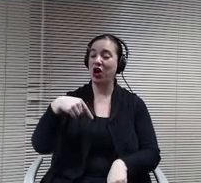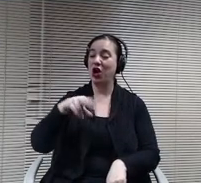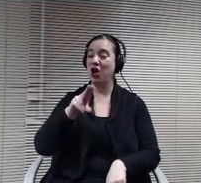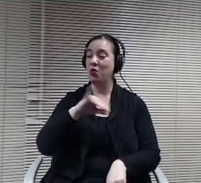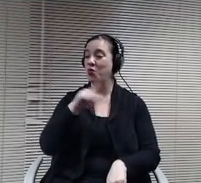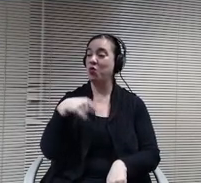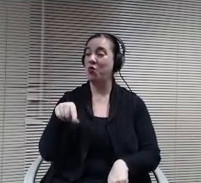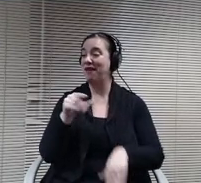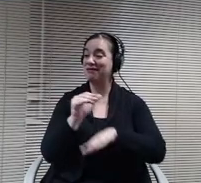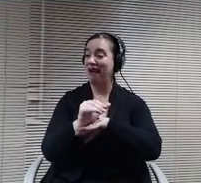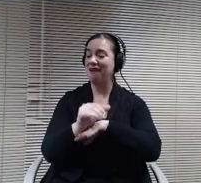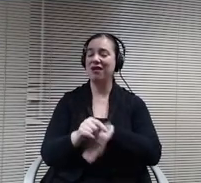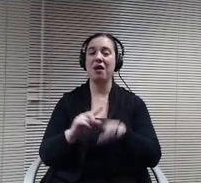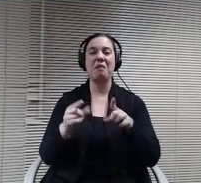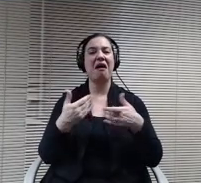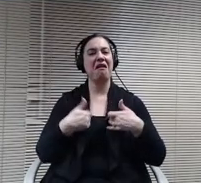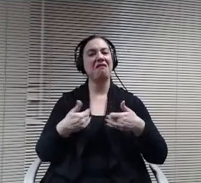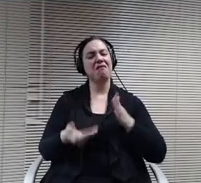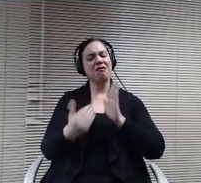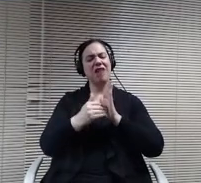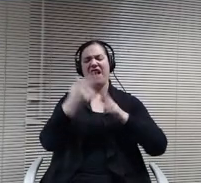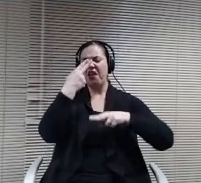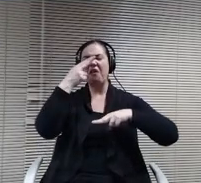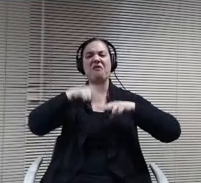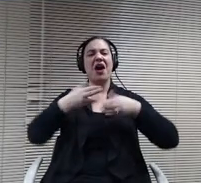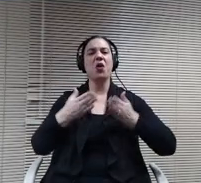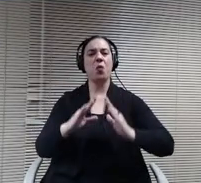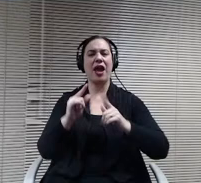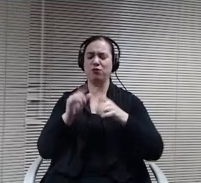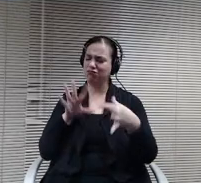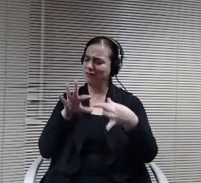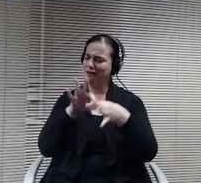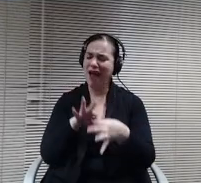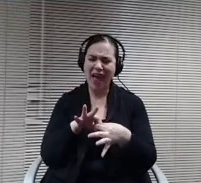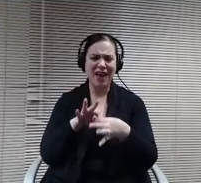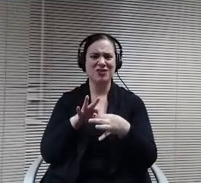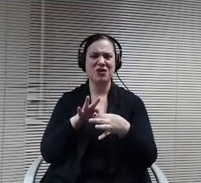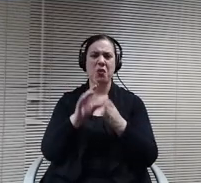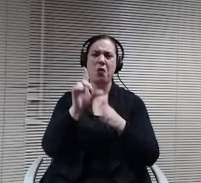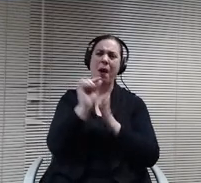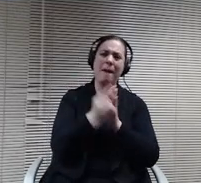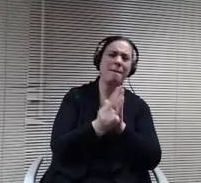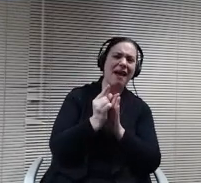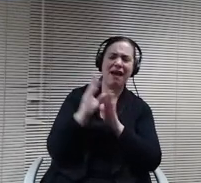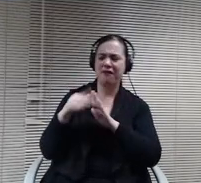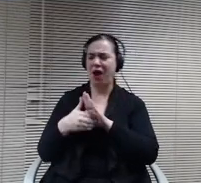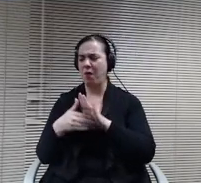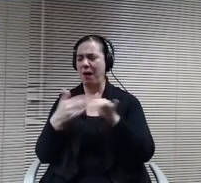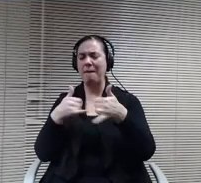way again just to connect on a Friday for 20 minutes half hour, play some bingo and enjoy each others company and then Emily